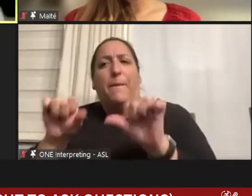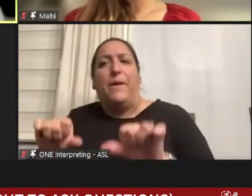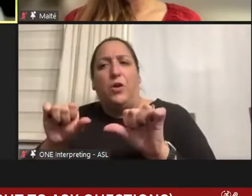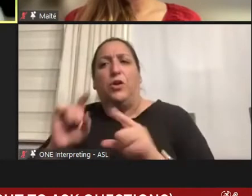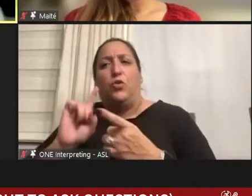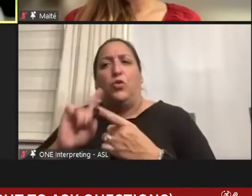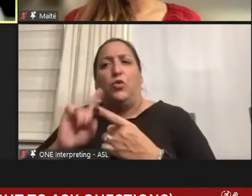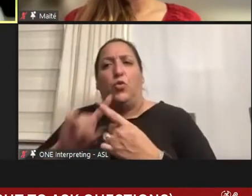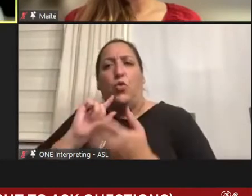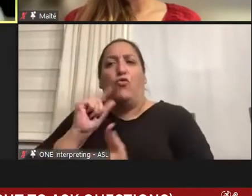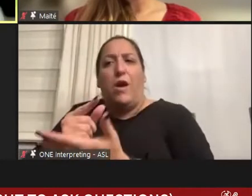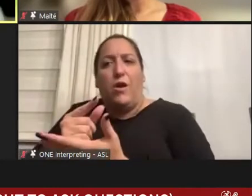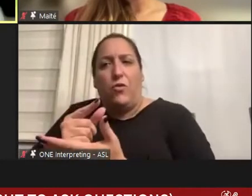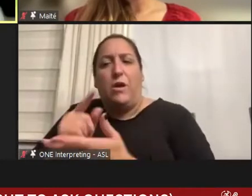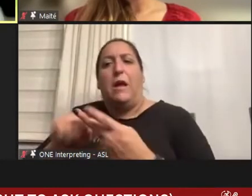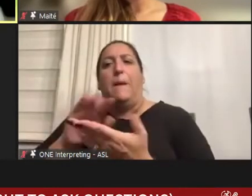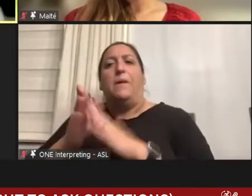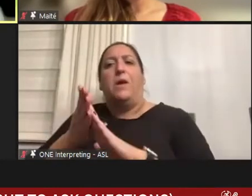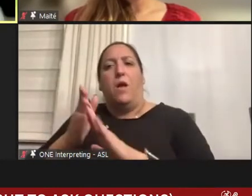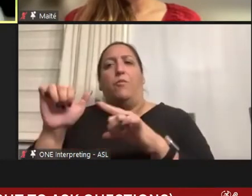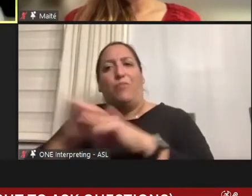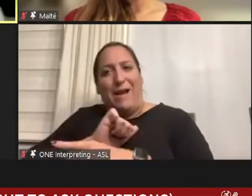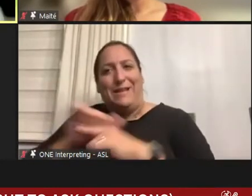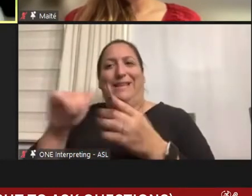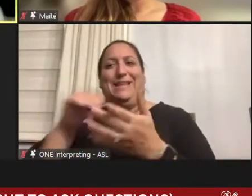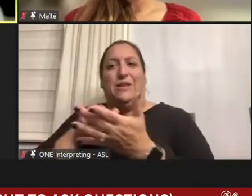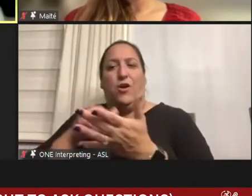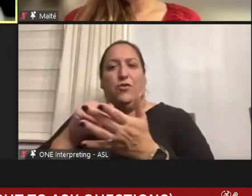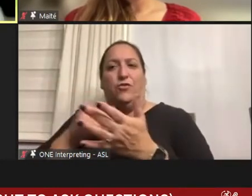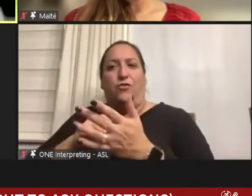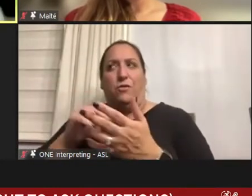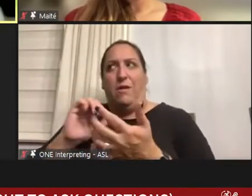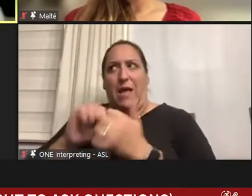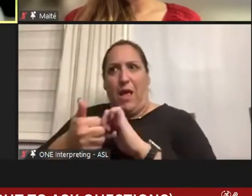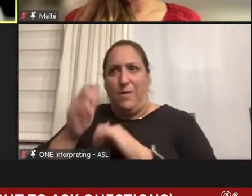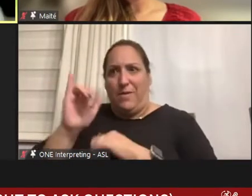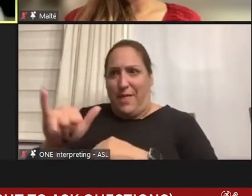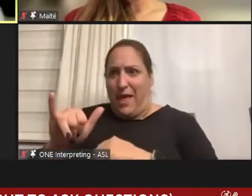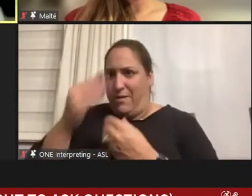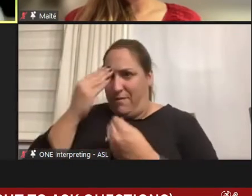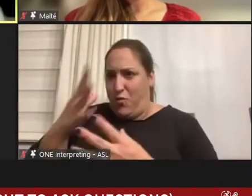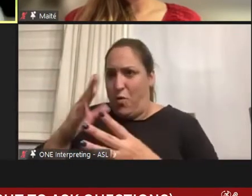and become a practicing physician and now is informed by your own chronic illness?